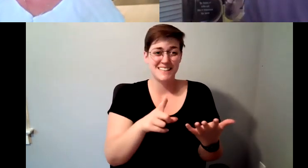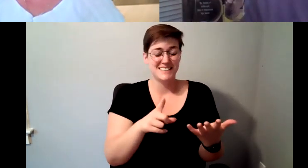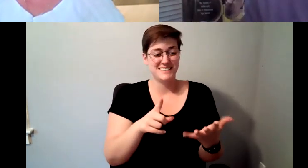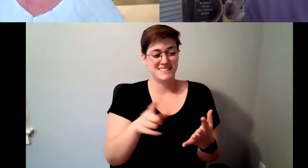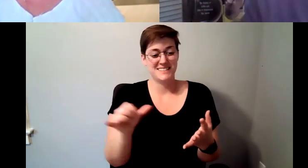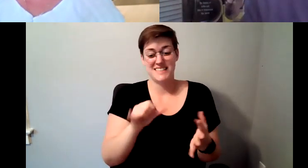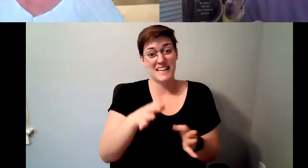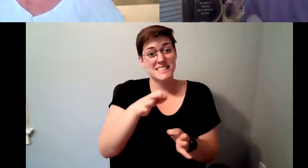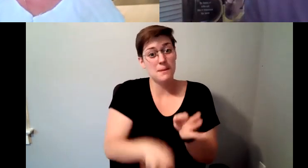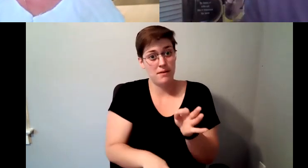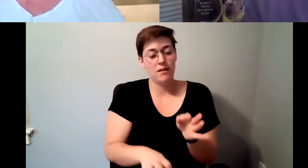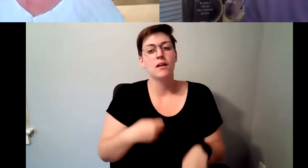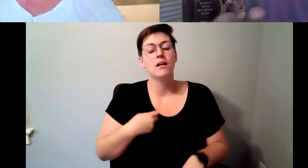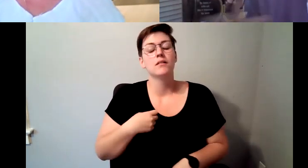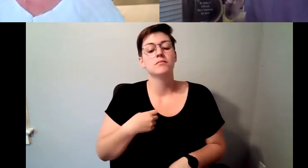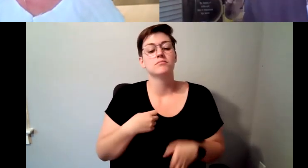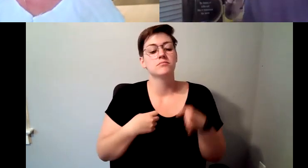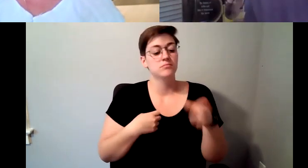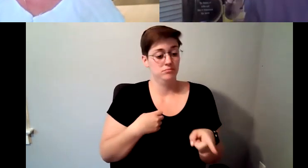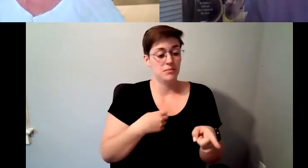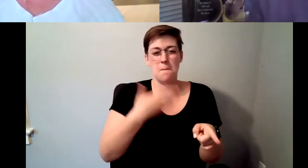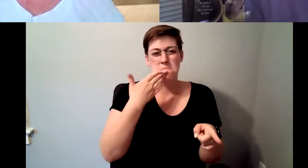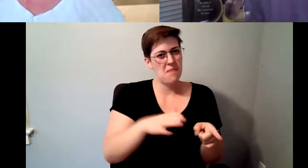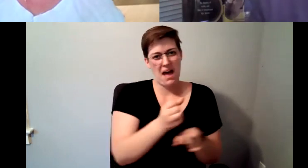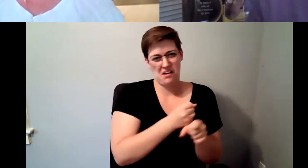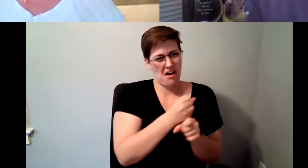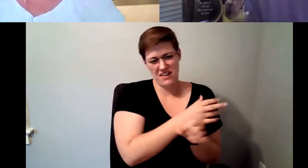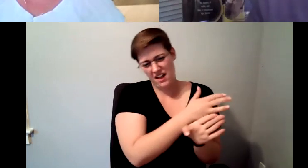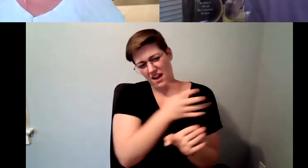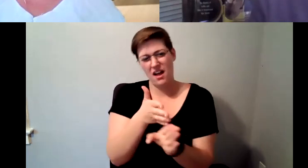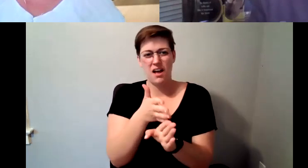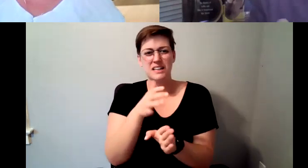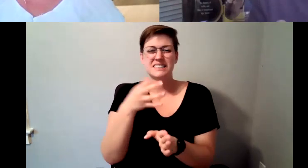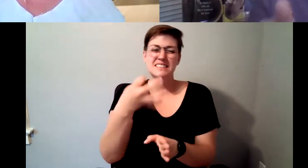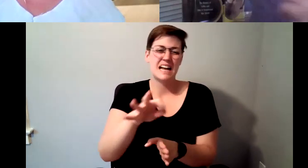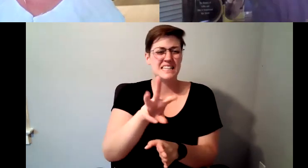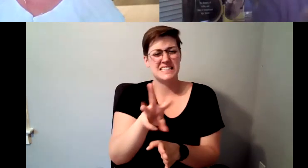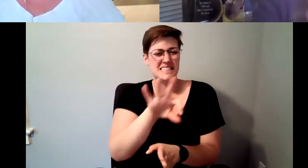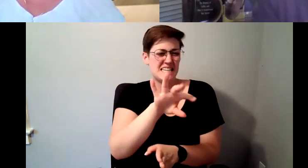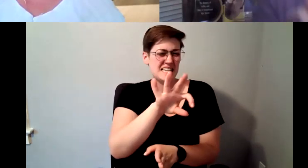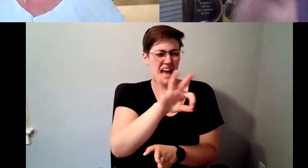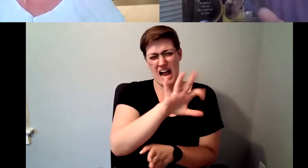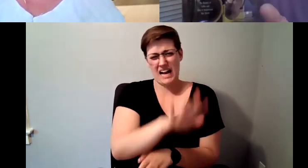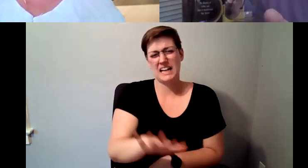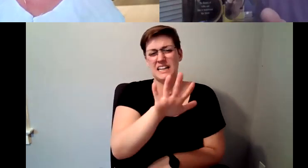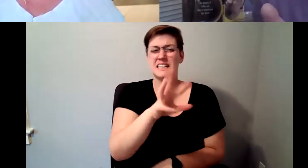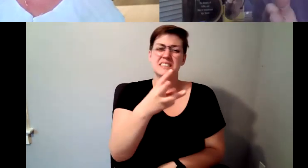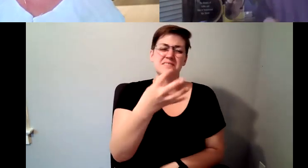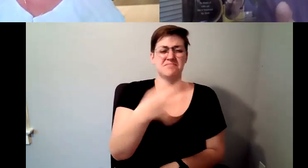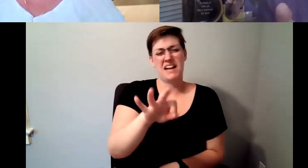coffee until 1970 1969 or 70 and then because of a series of choices that people made.